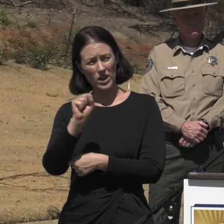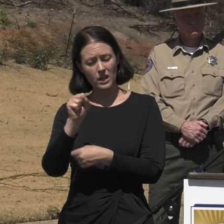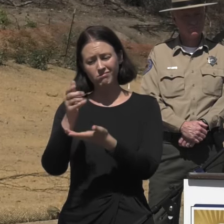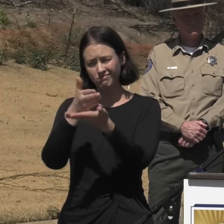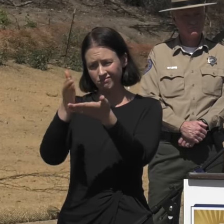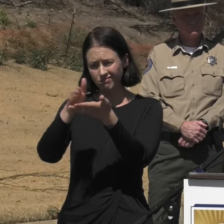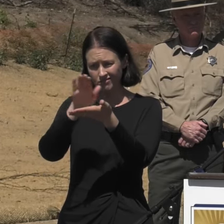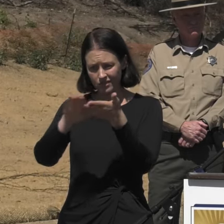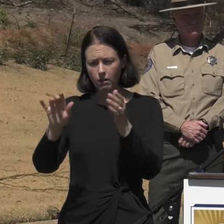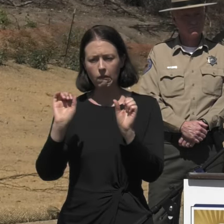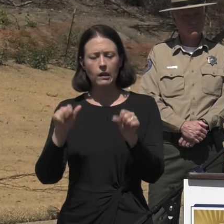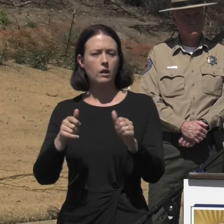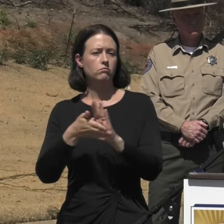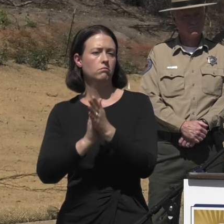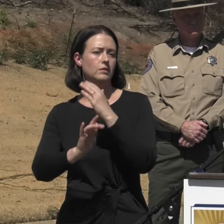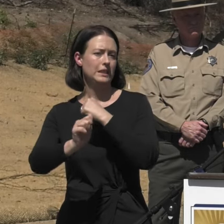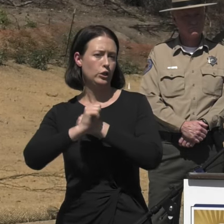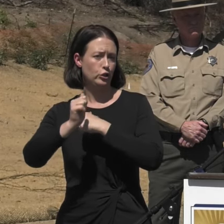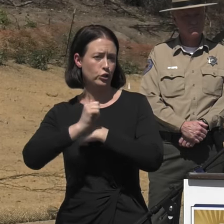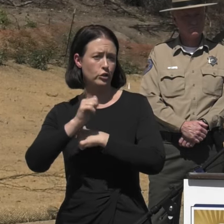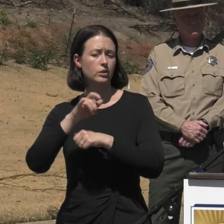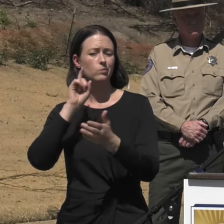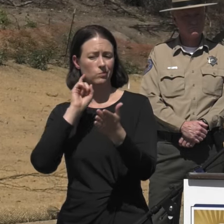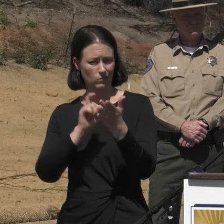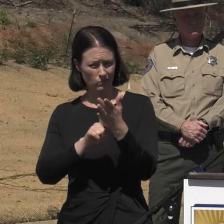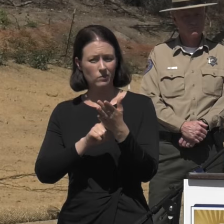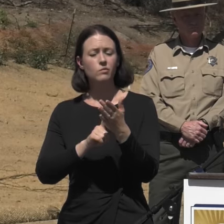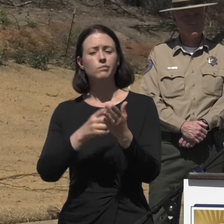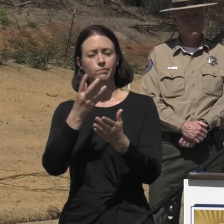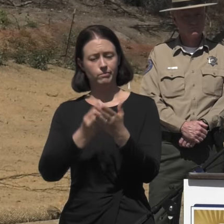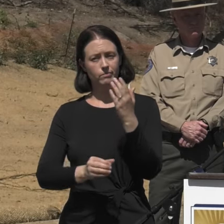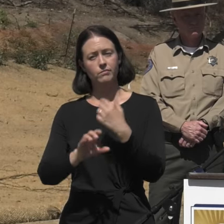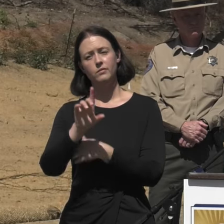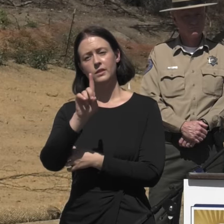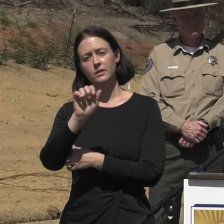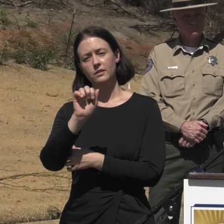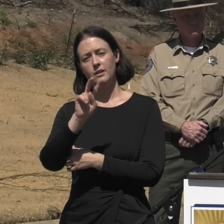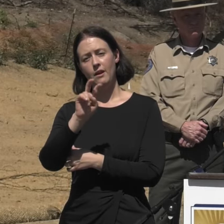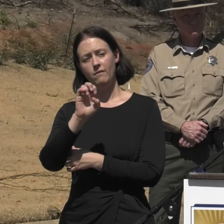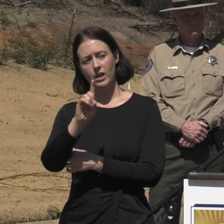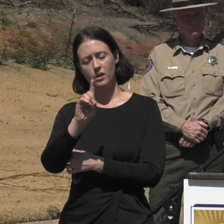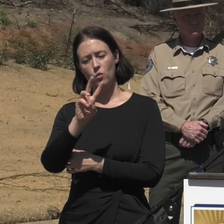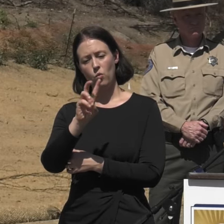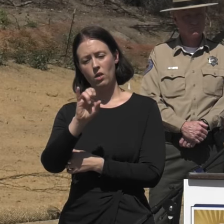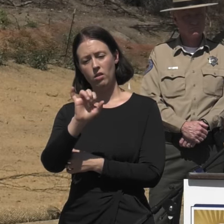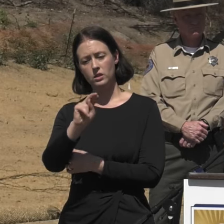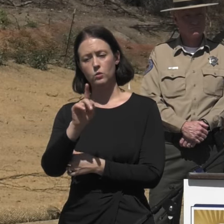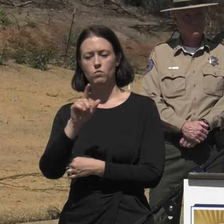witnessed that with the tragic loss of life of David Wilson. He will always be remembered in both